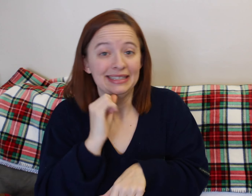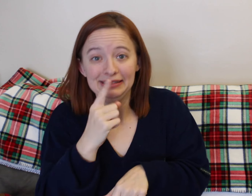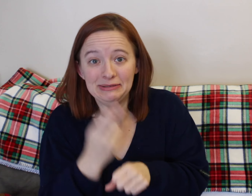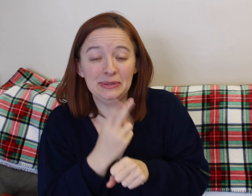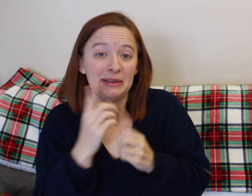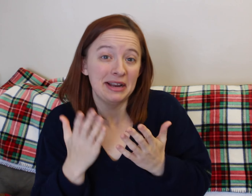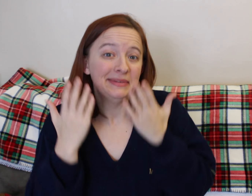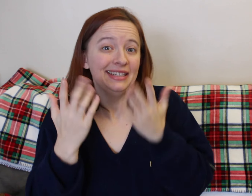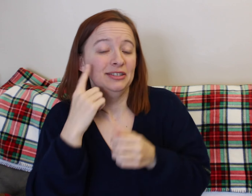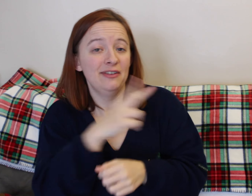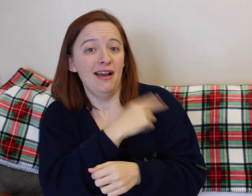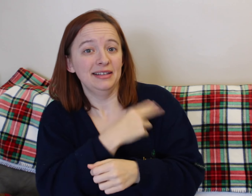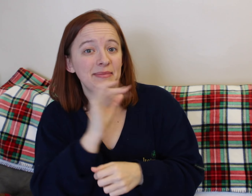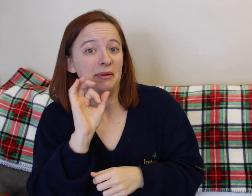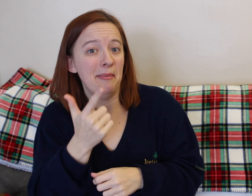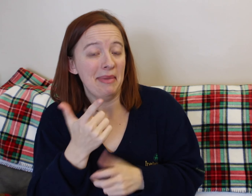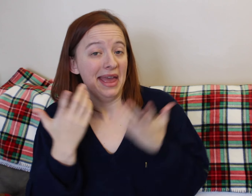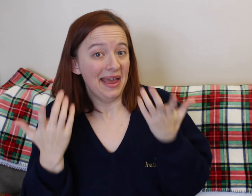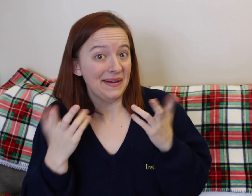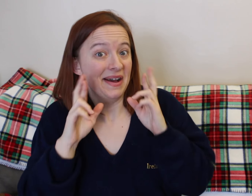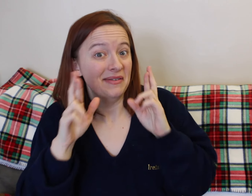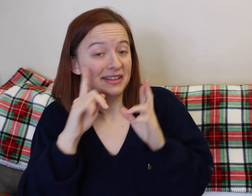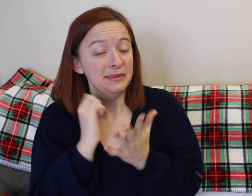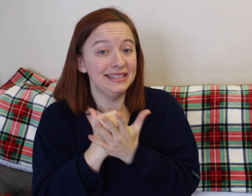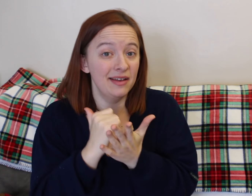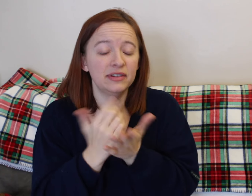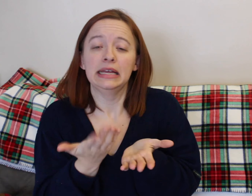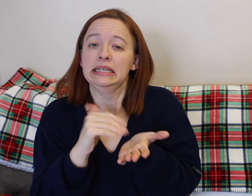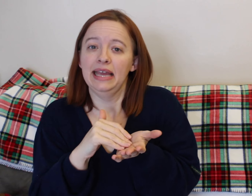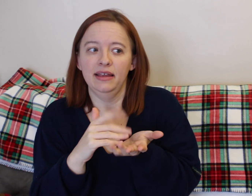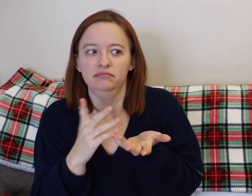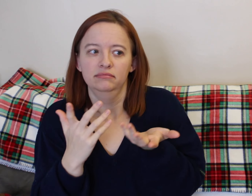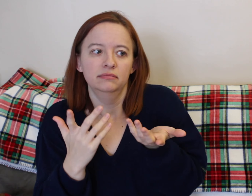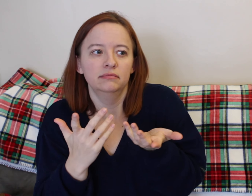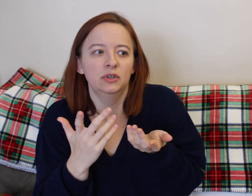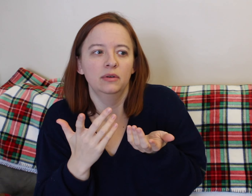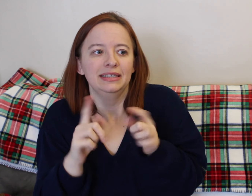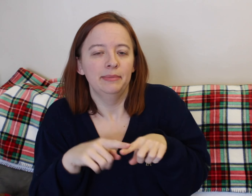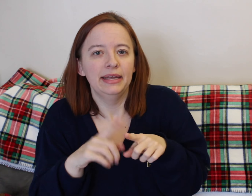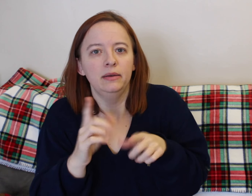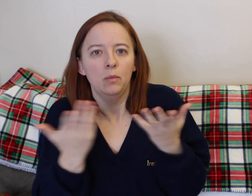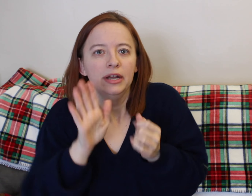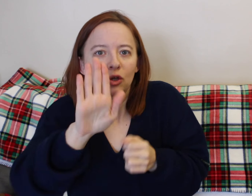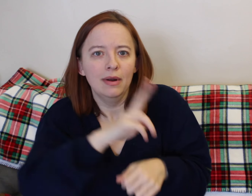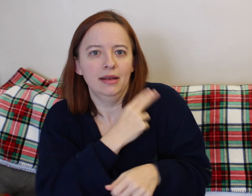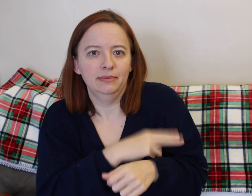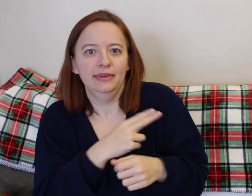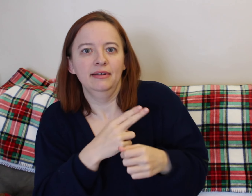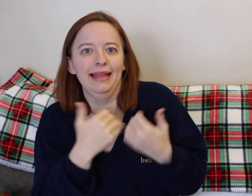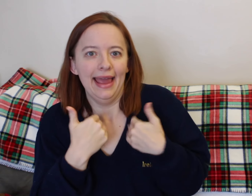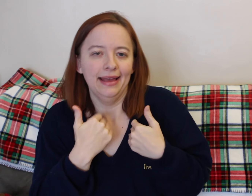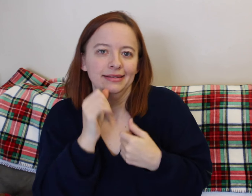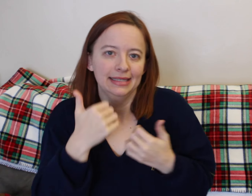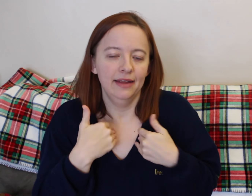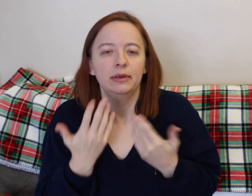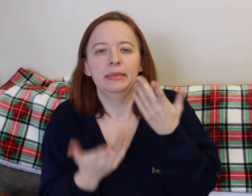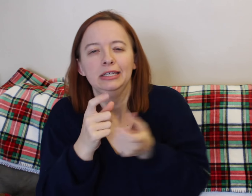So, yeah that is it.